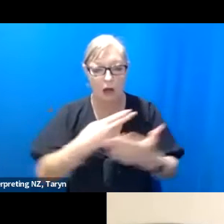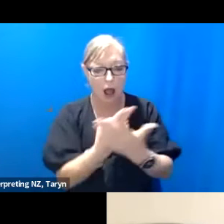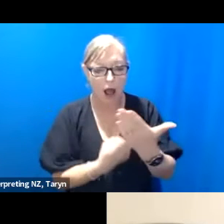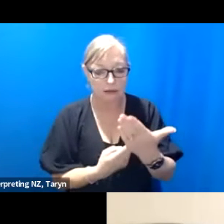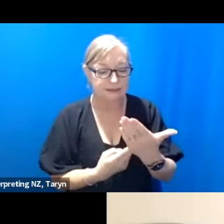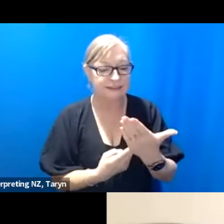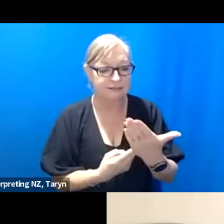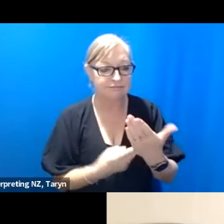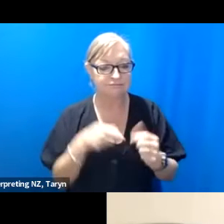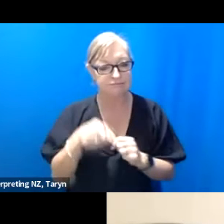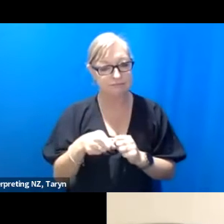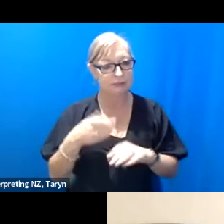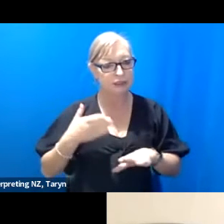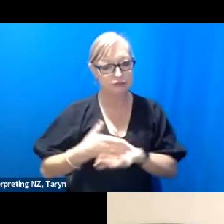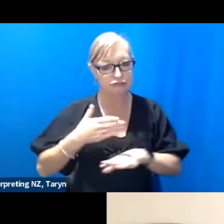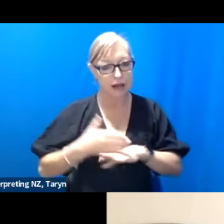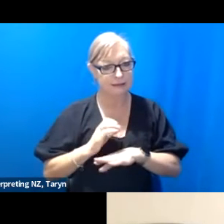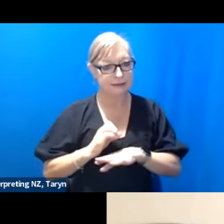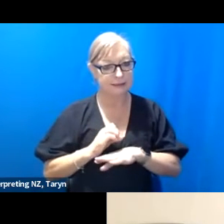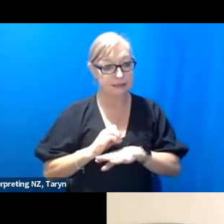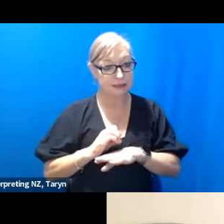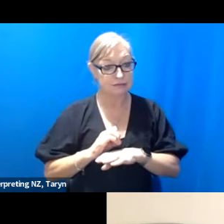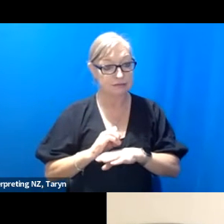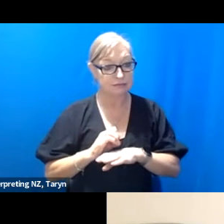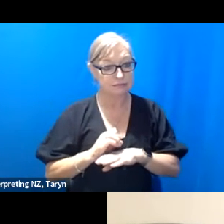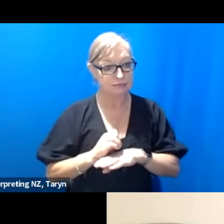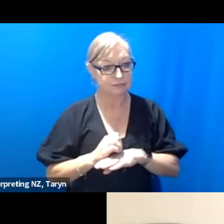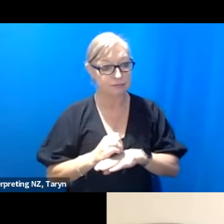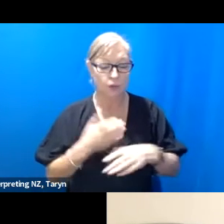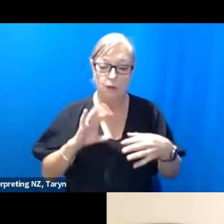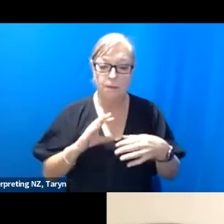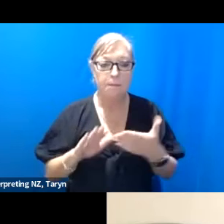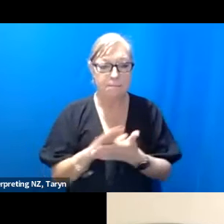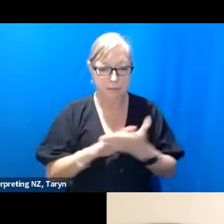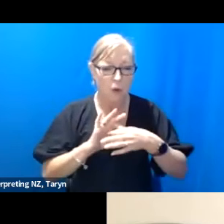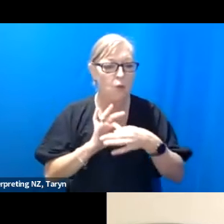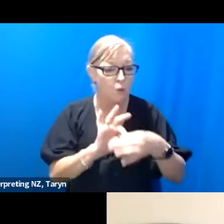and whose practice as an artist is very much about working with other artists and sort of